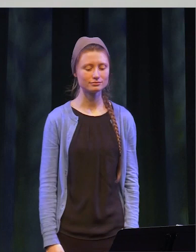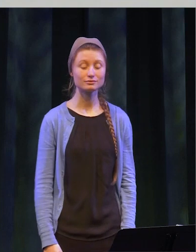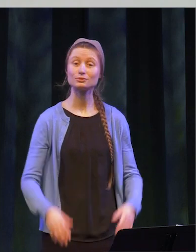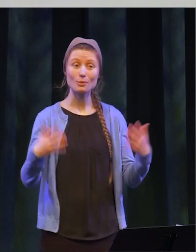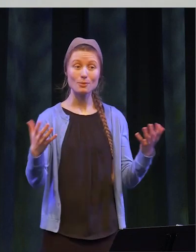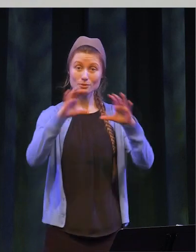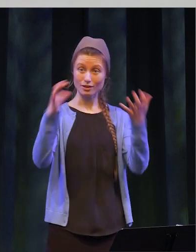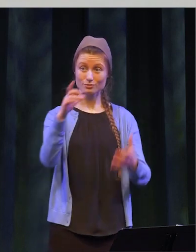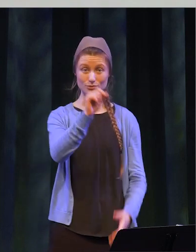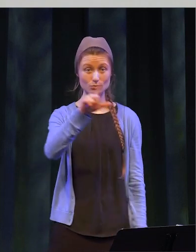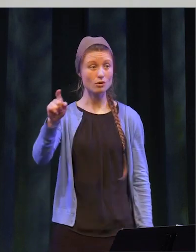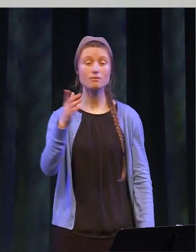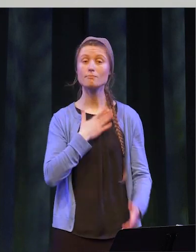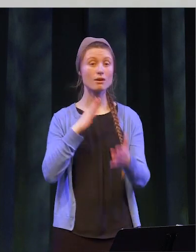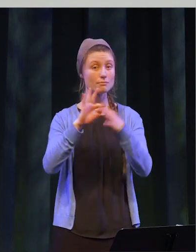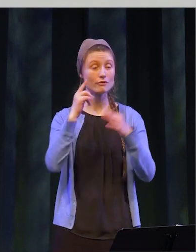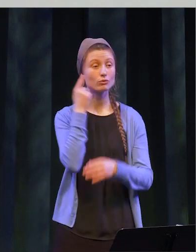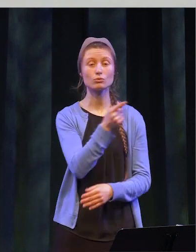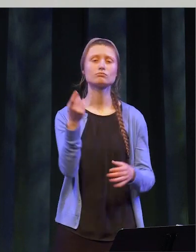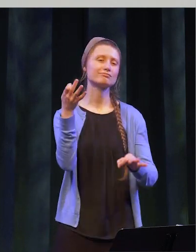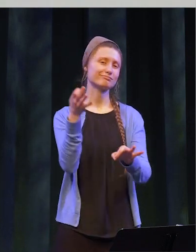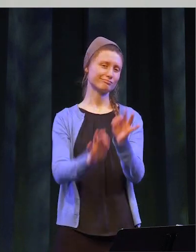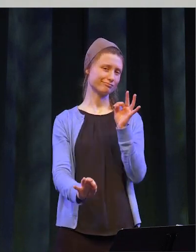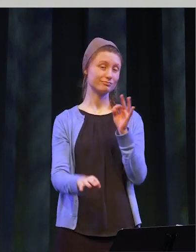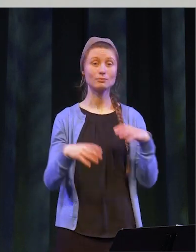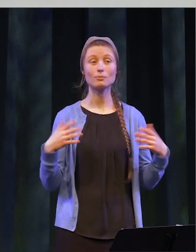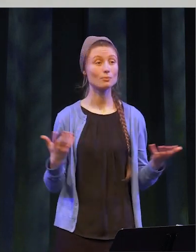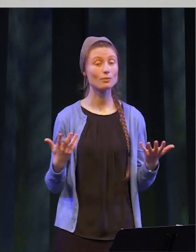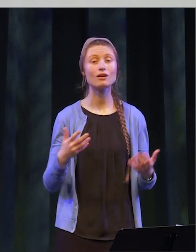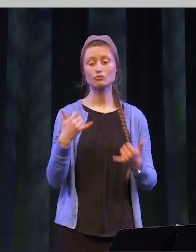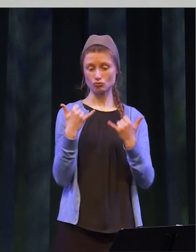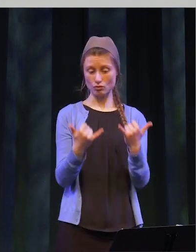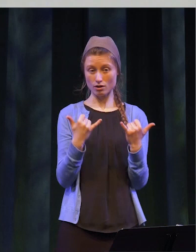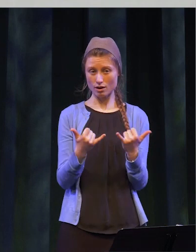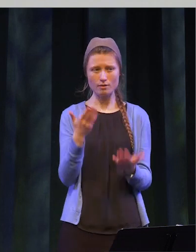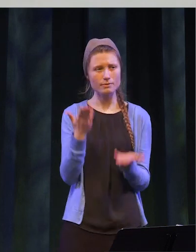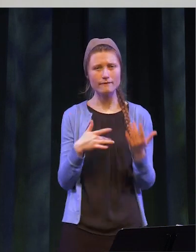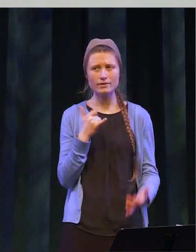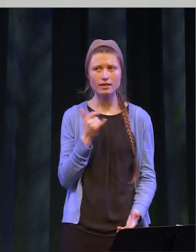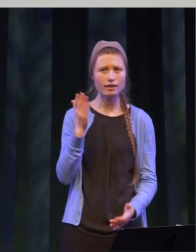So Class of 2021, my message to you is simple. Right now, it may feel like the future is